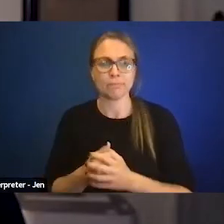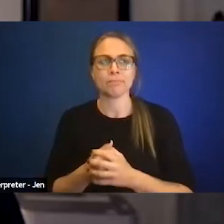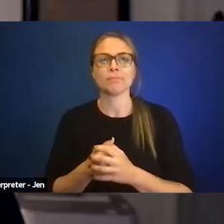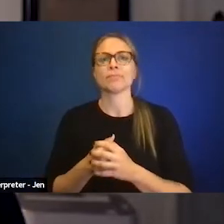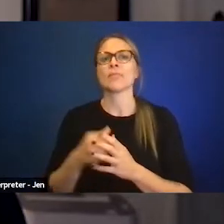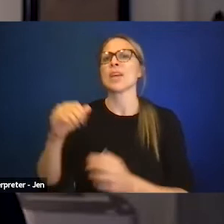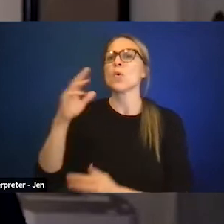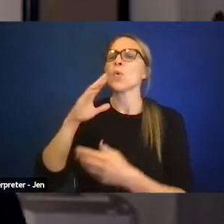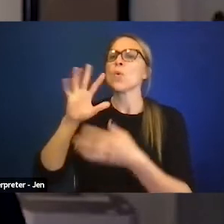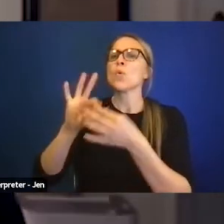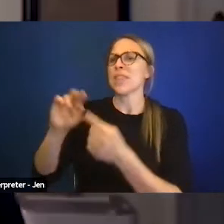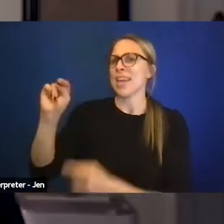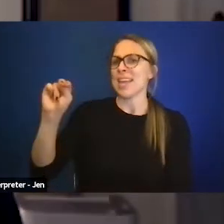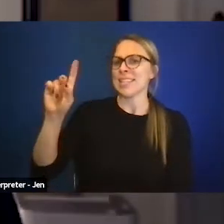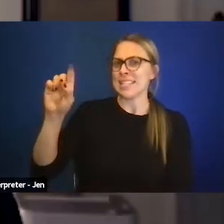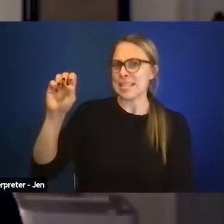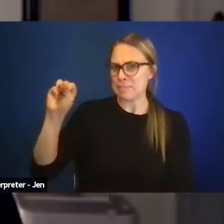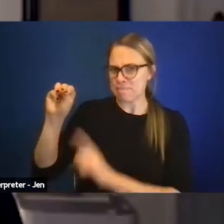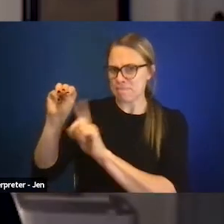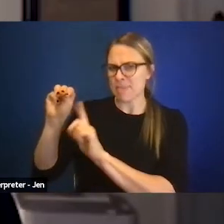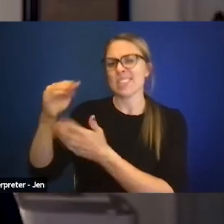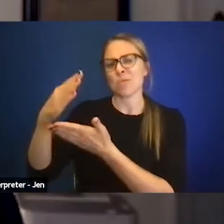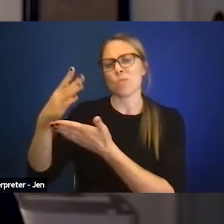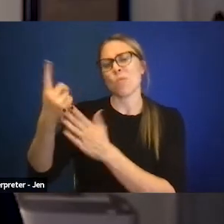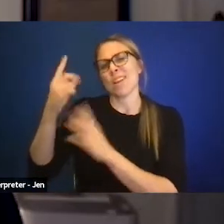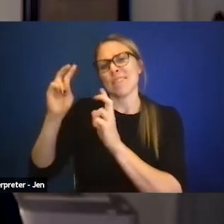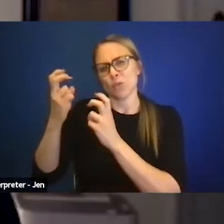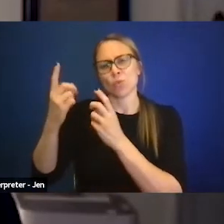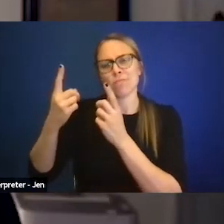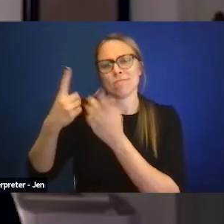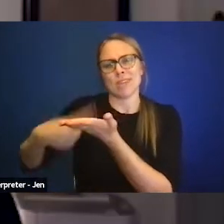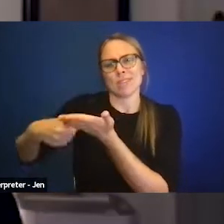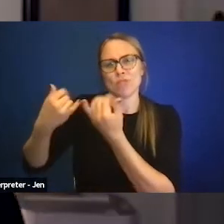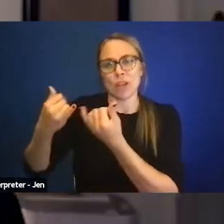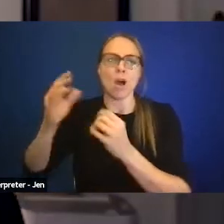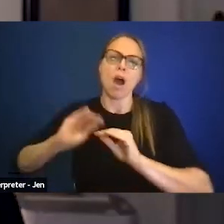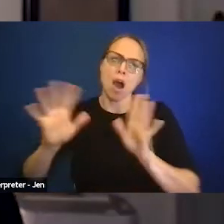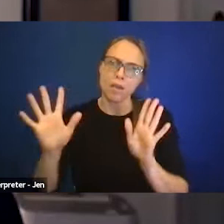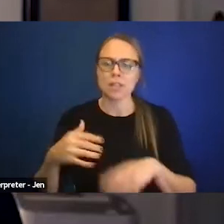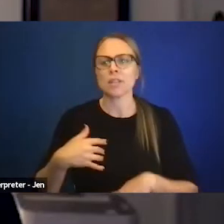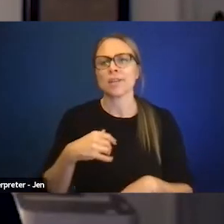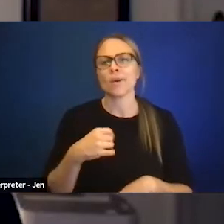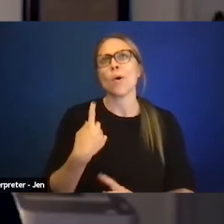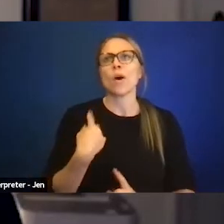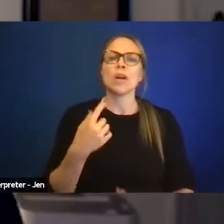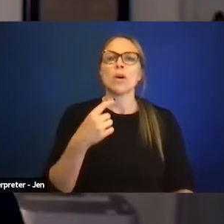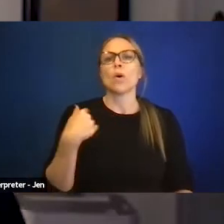which I think more and more people will, the obvious is you don't want a month a year, which focuses on any group.